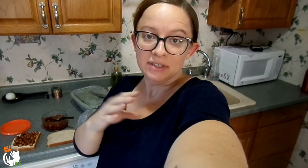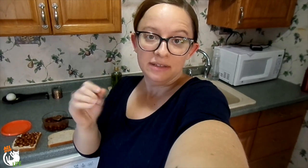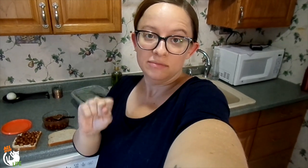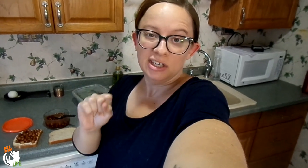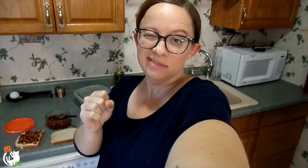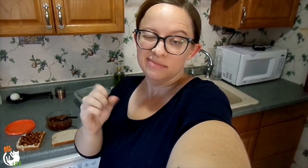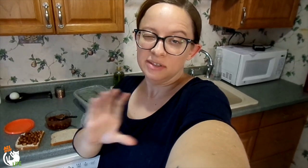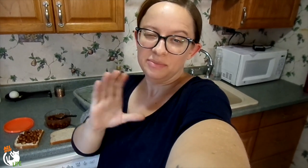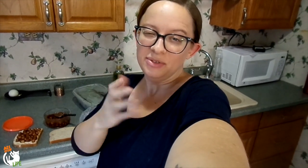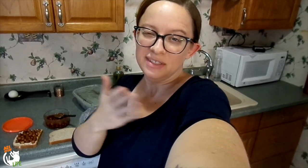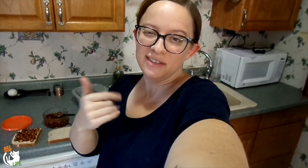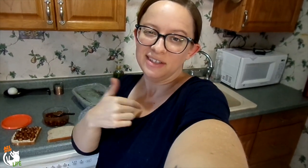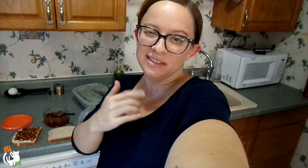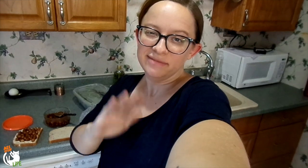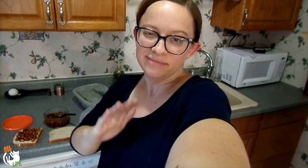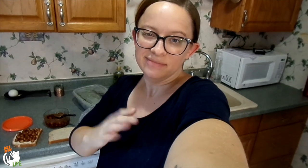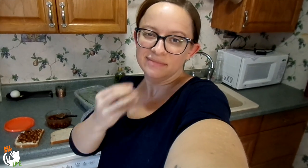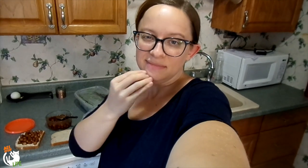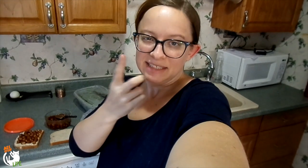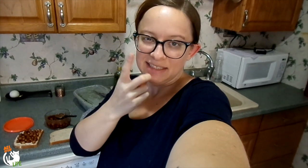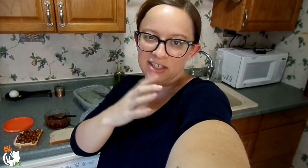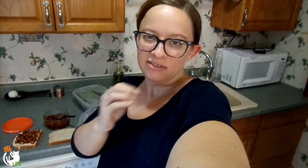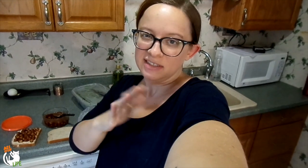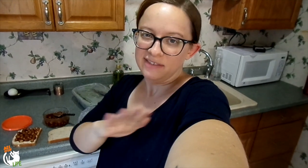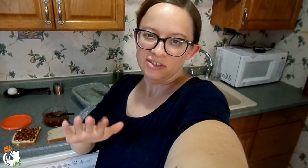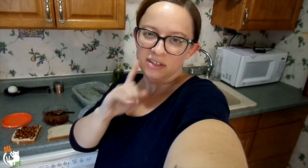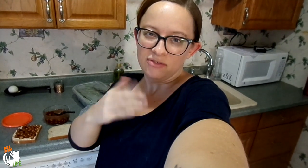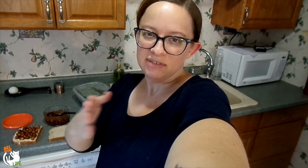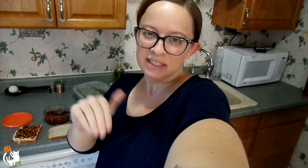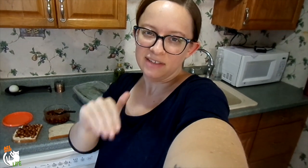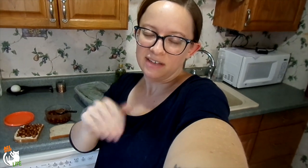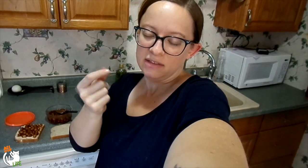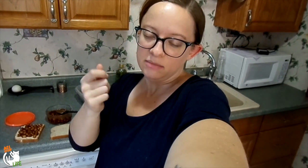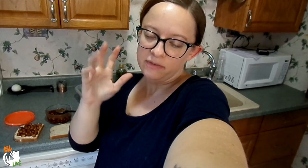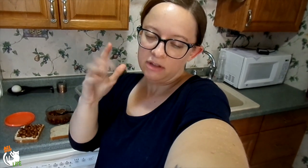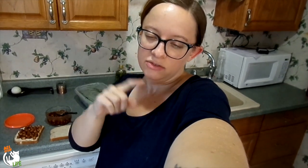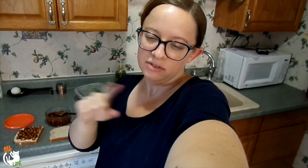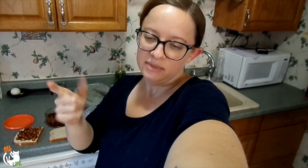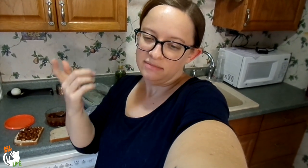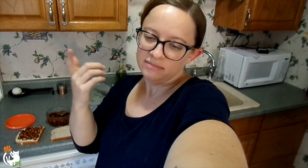I'm just gonna chill out. Maybe do some computer work. Eat some dinner. Just chill for the rest of the night.